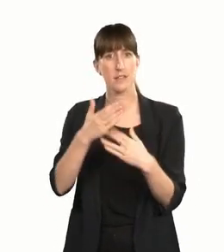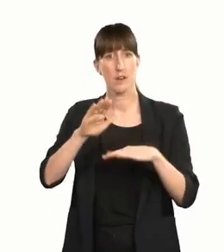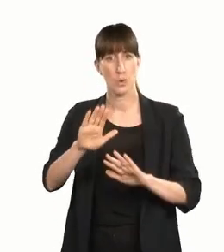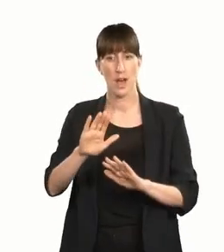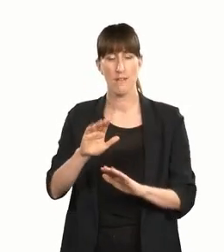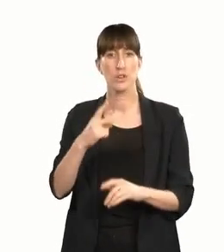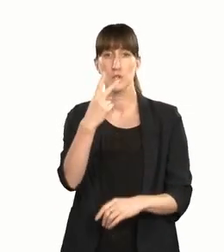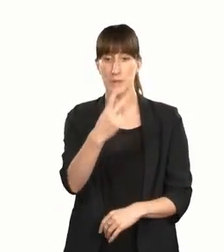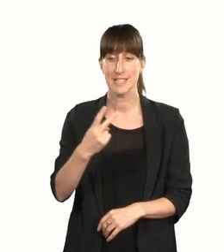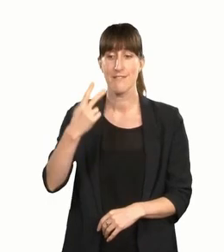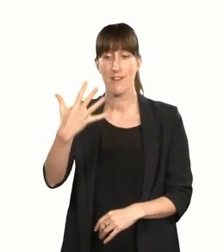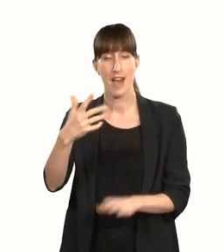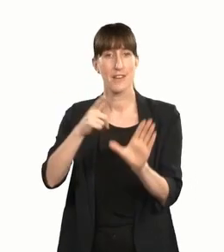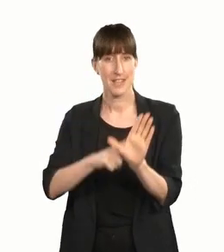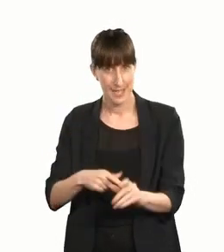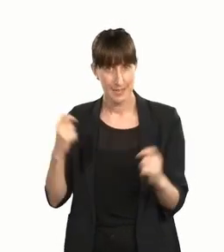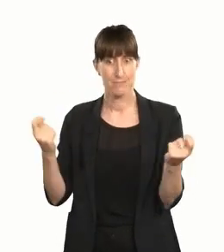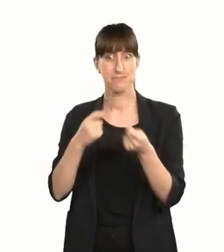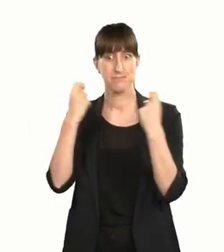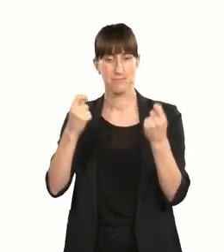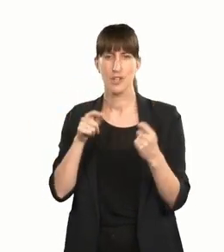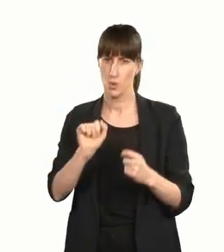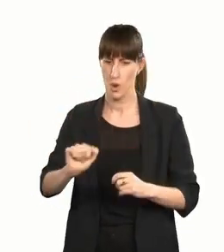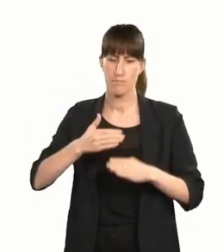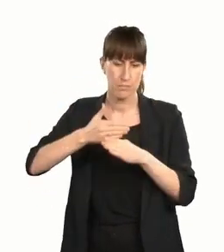on your first 25 years of pukumahi — hard work.